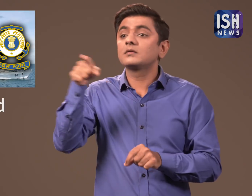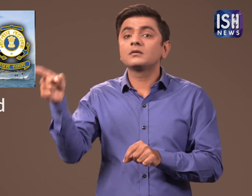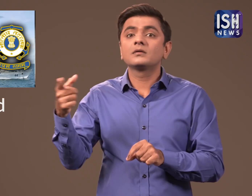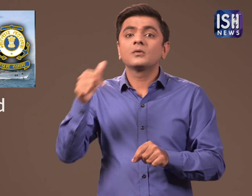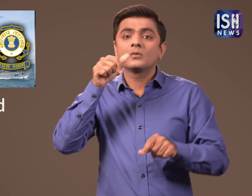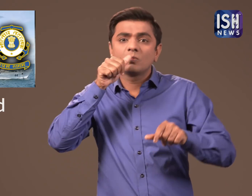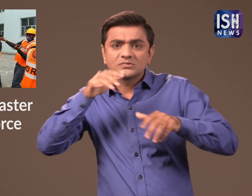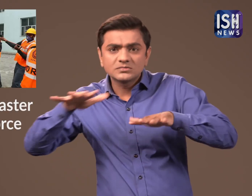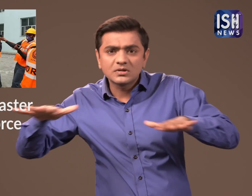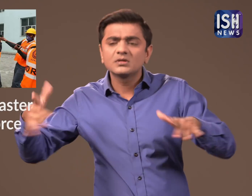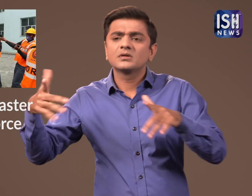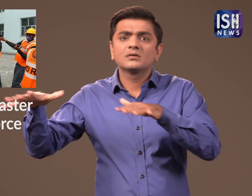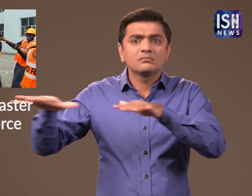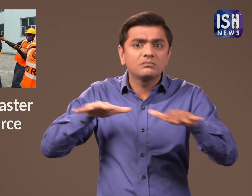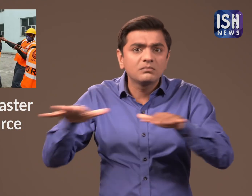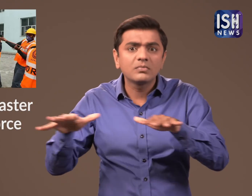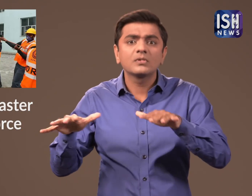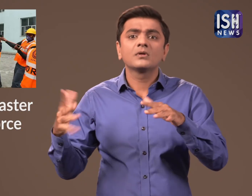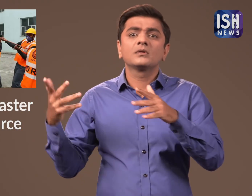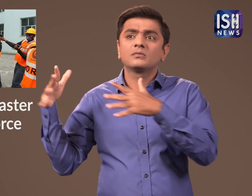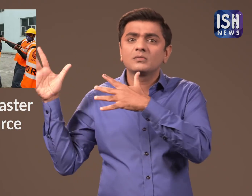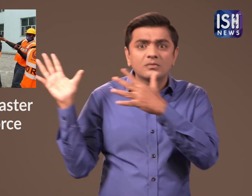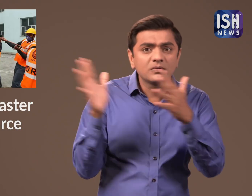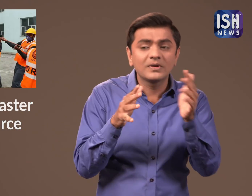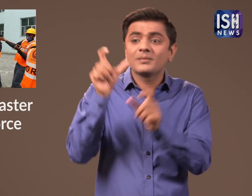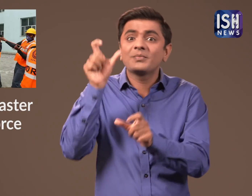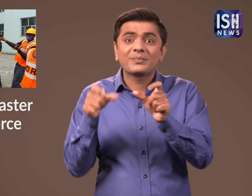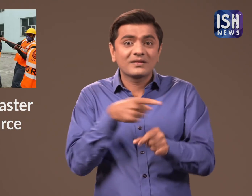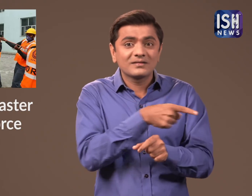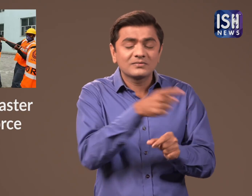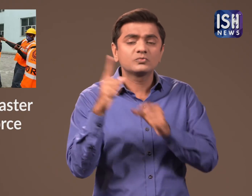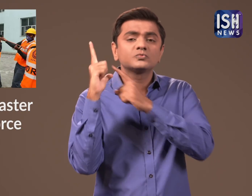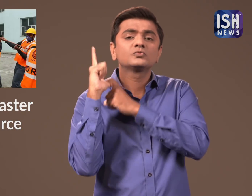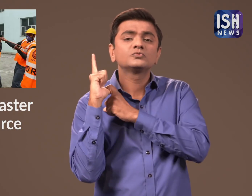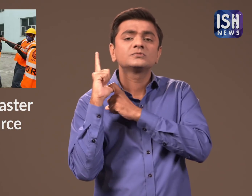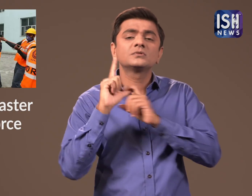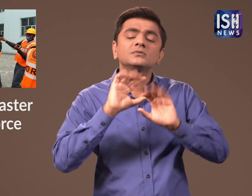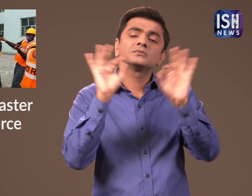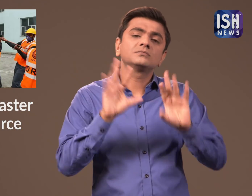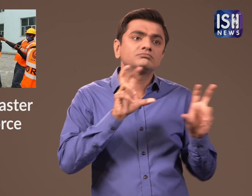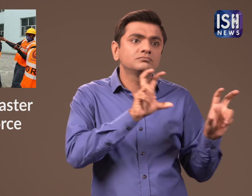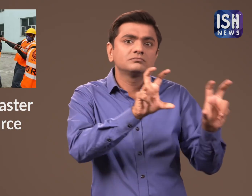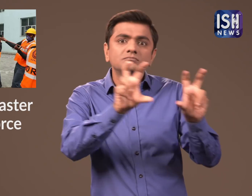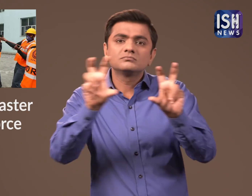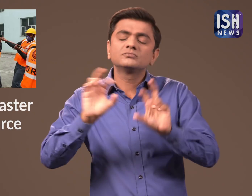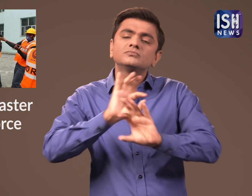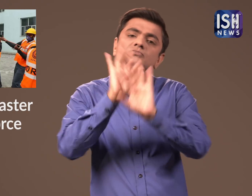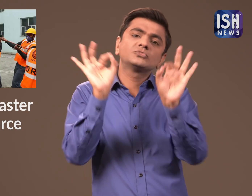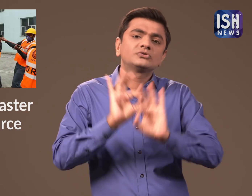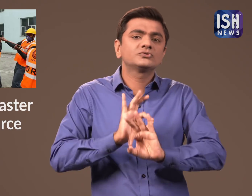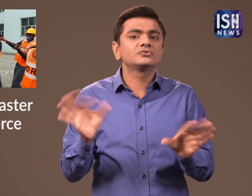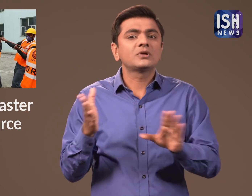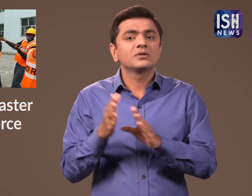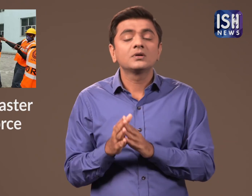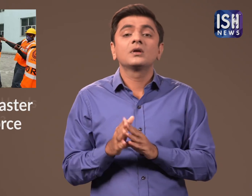and the National Disaster Response Force are prepared for deployment.